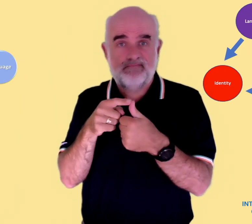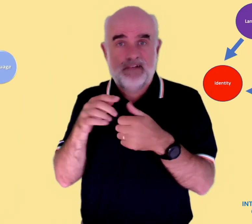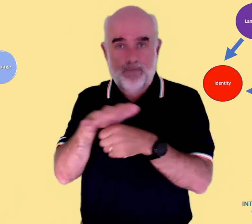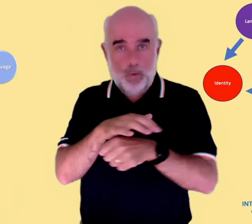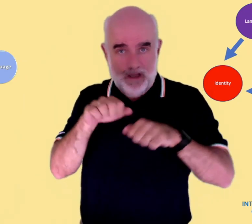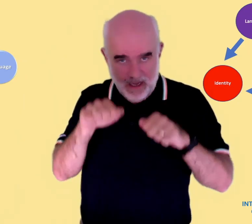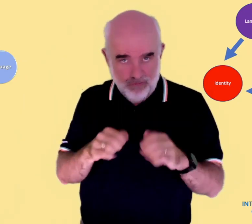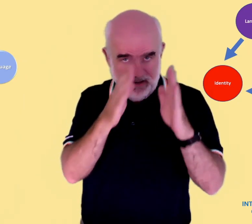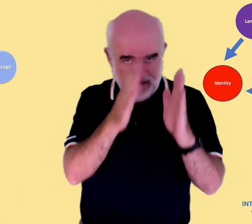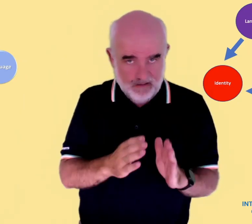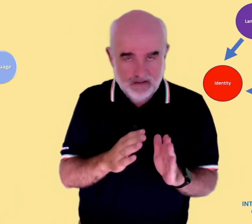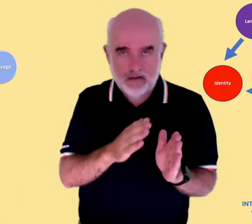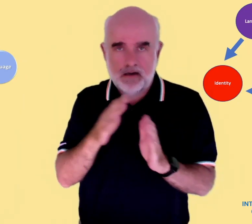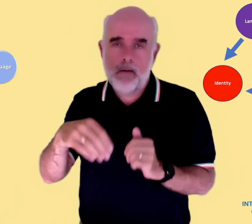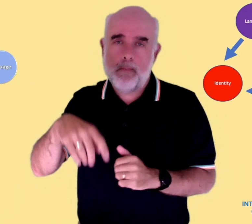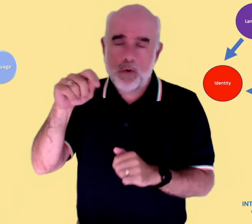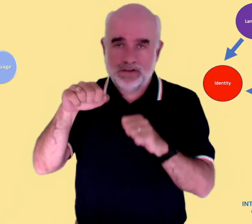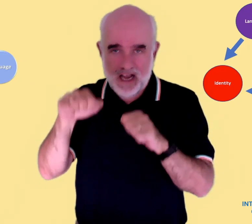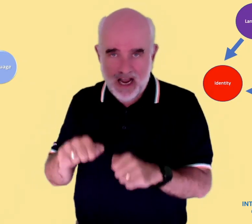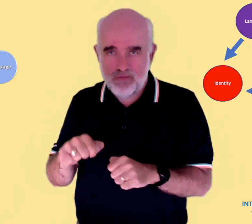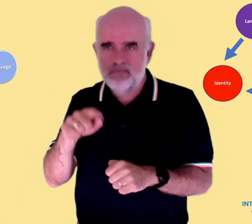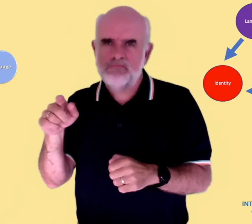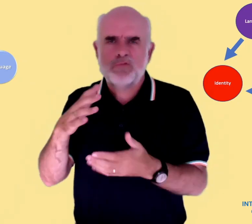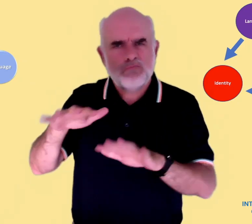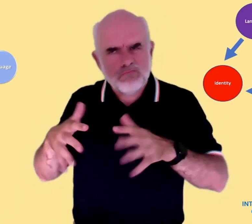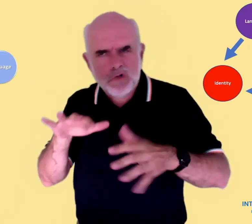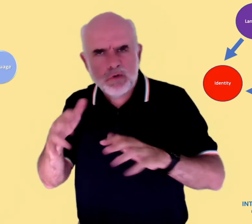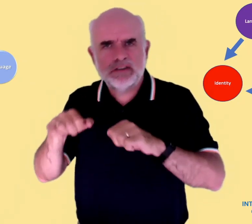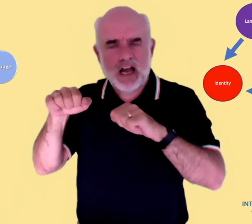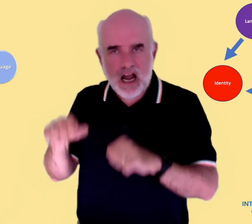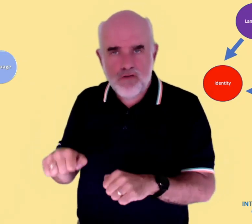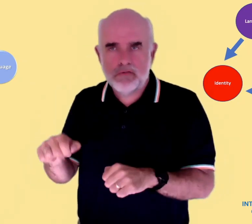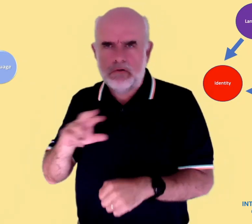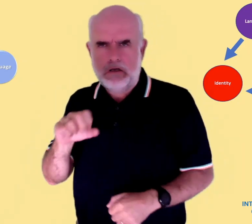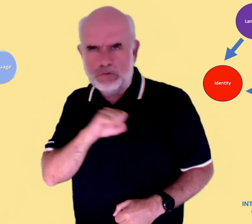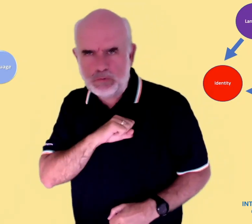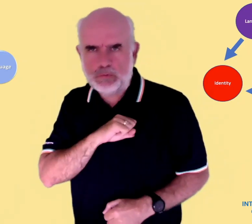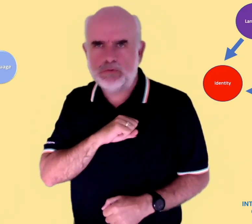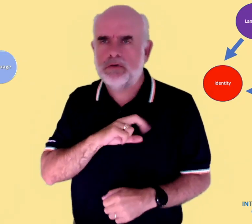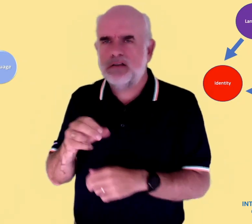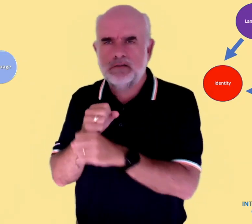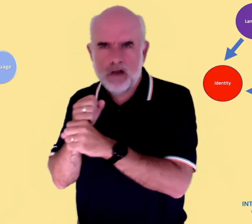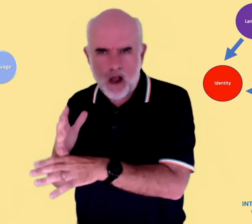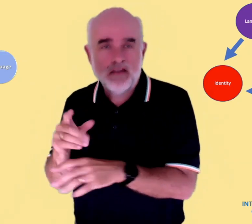the columns. Possible responses to statements were 'Fully Agree', 'Mostly Agree', 'Somewhat Agree',